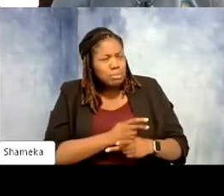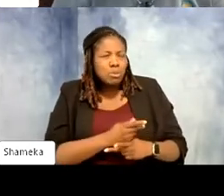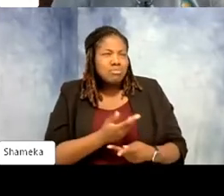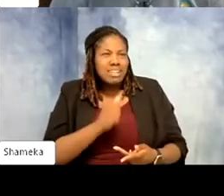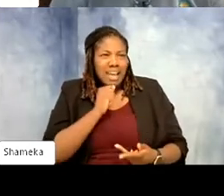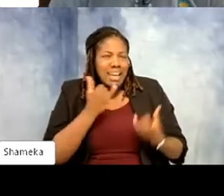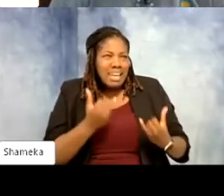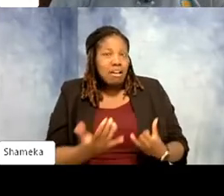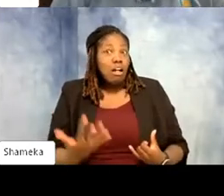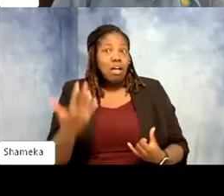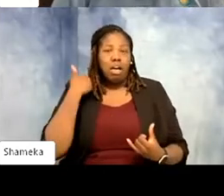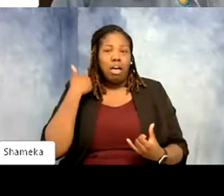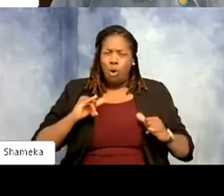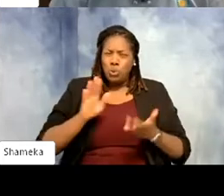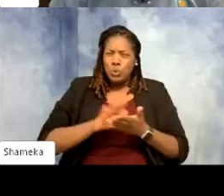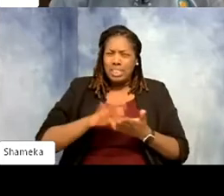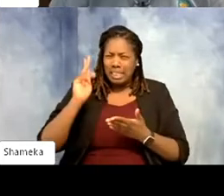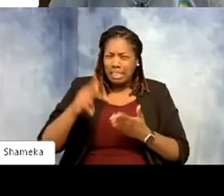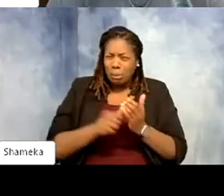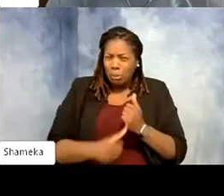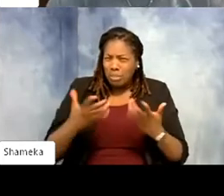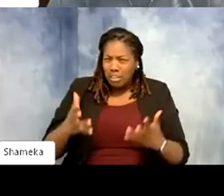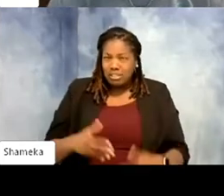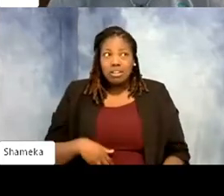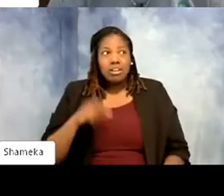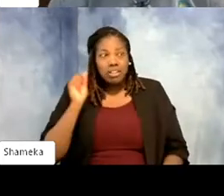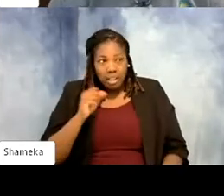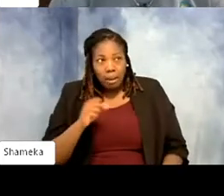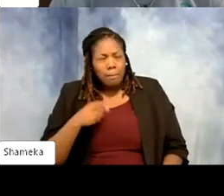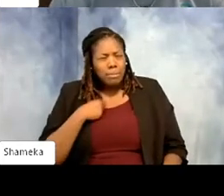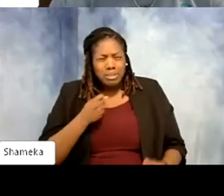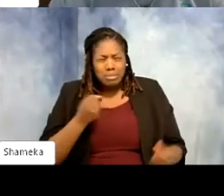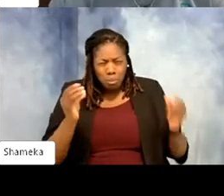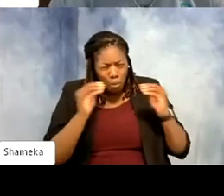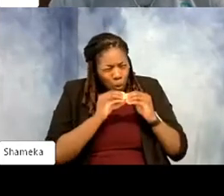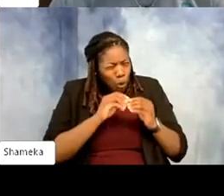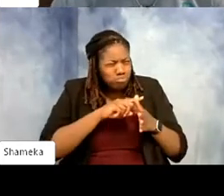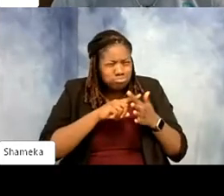was like oh you just clean up poop. Yeah you clean up poop but it's so much more. You have to